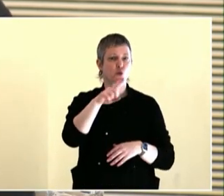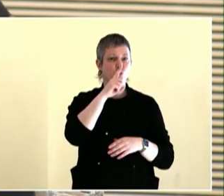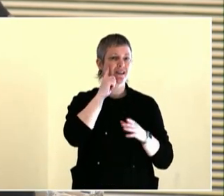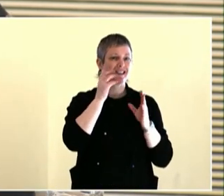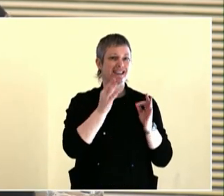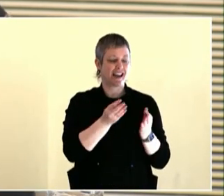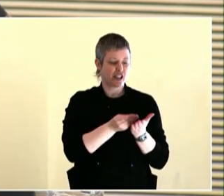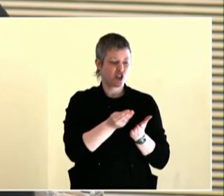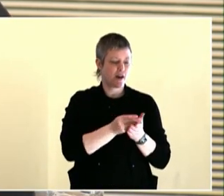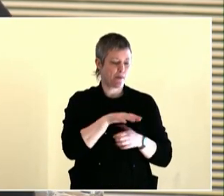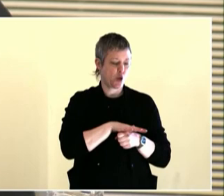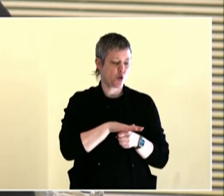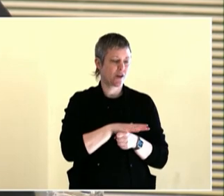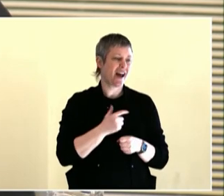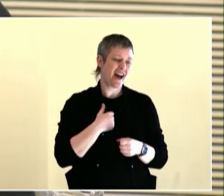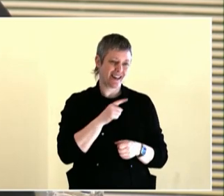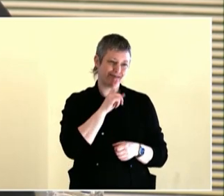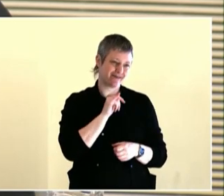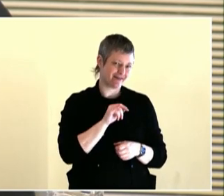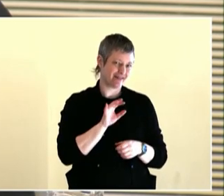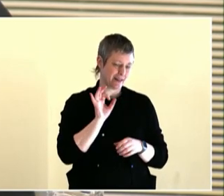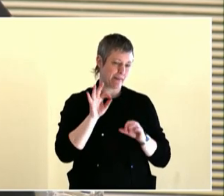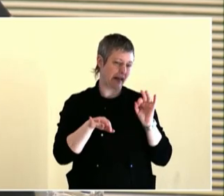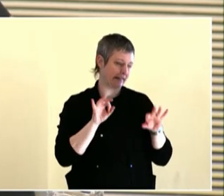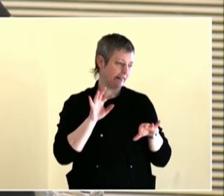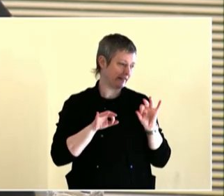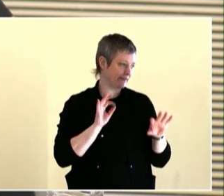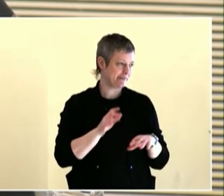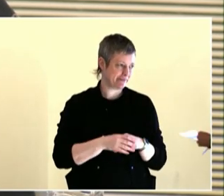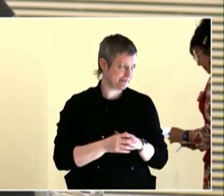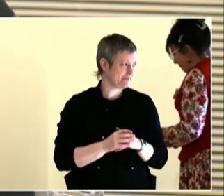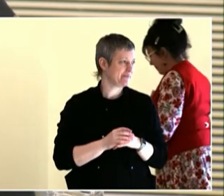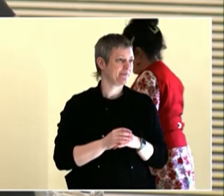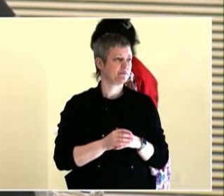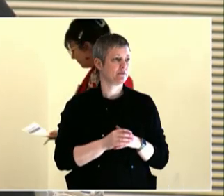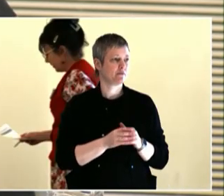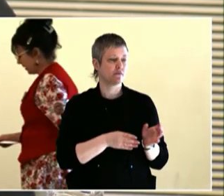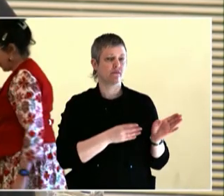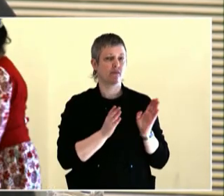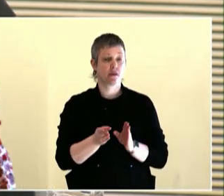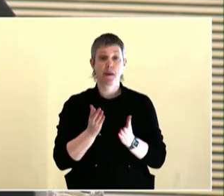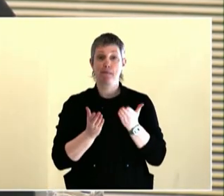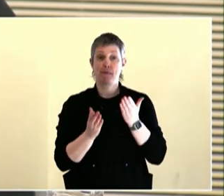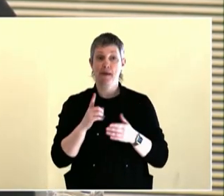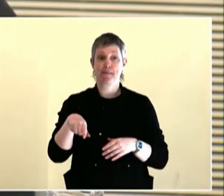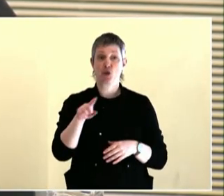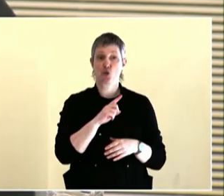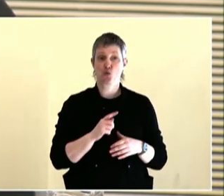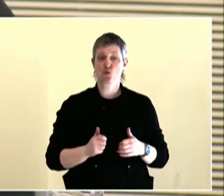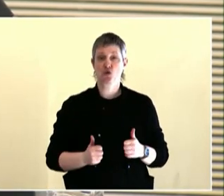Just trying to get the children fed, get those vegetables I just